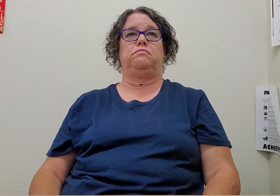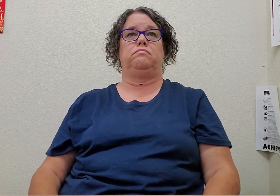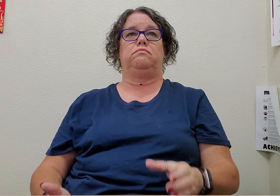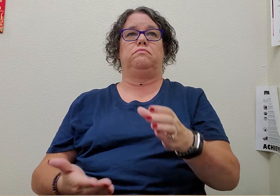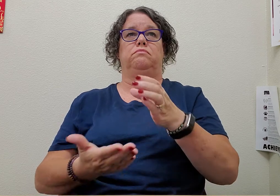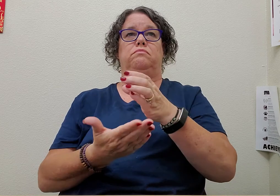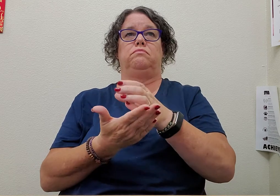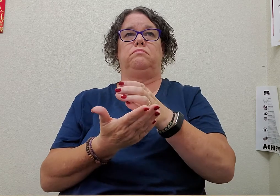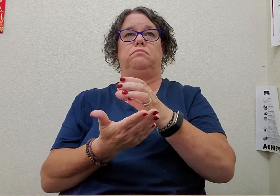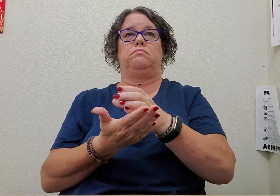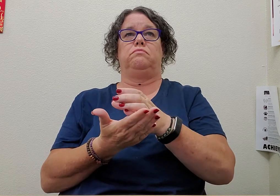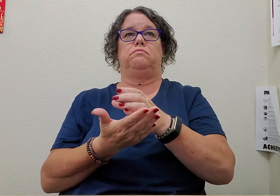cup